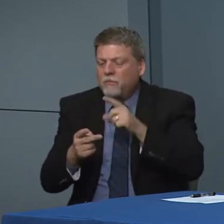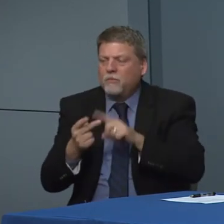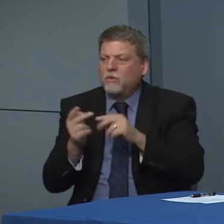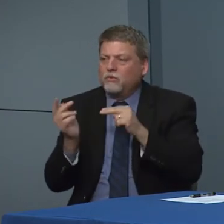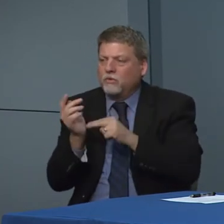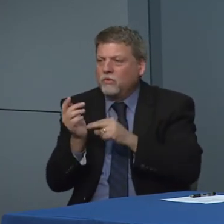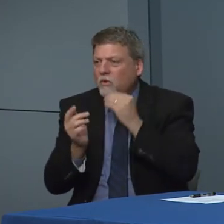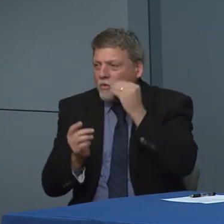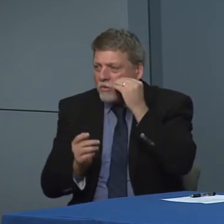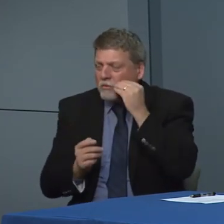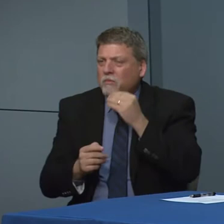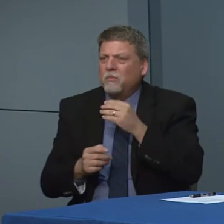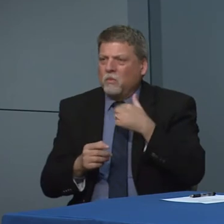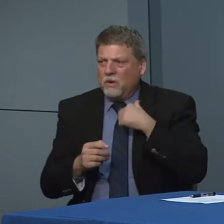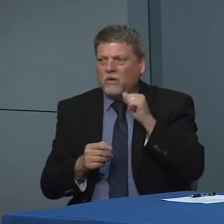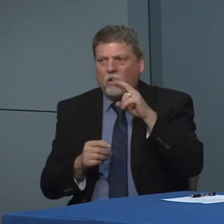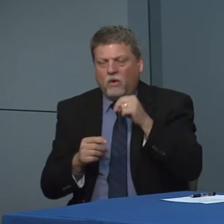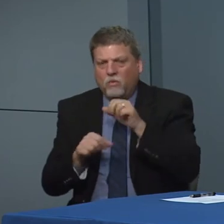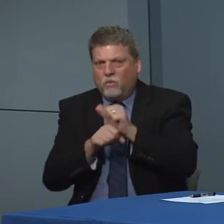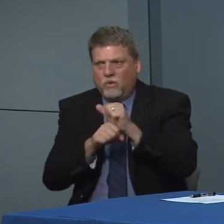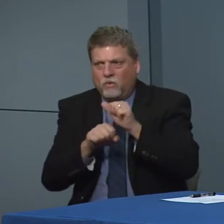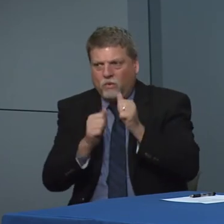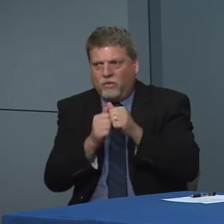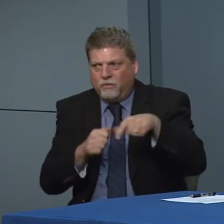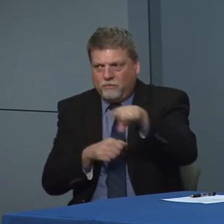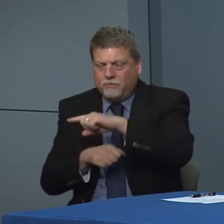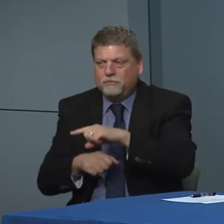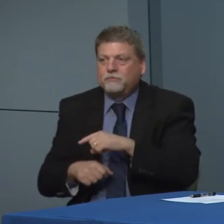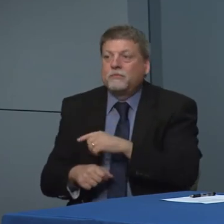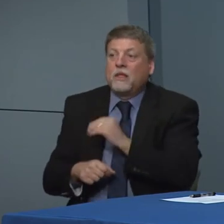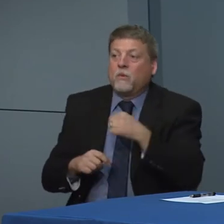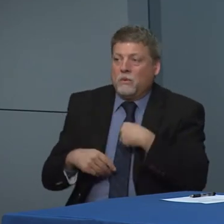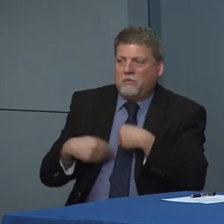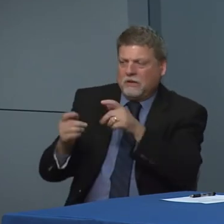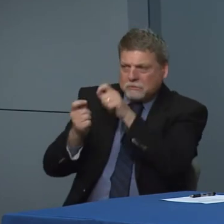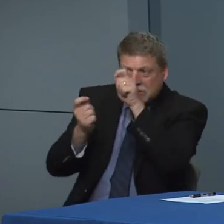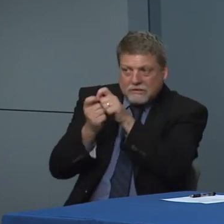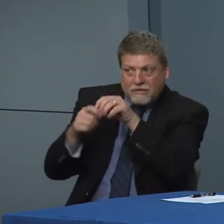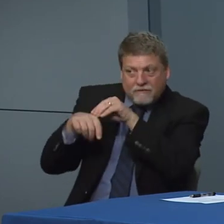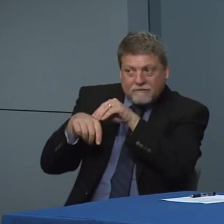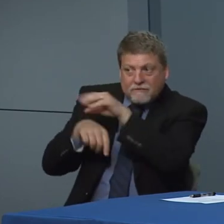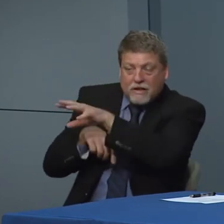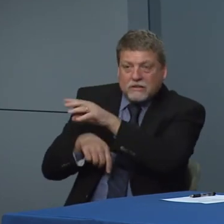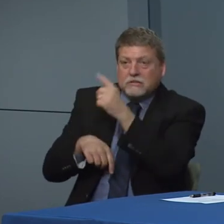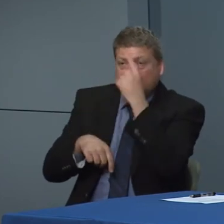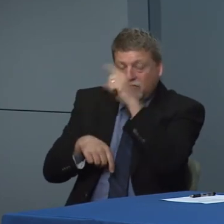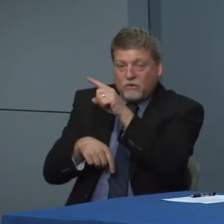you saw that ramp up yesterday and we also have guidance of our long-term care facilities. The Centers for Medicaid and